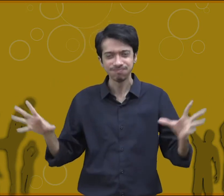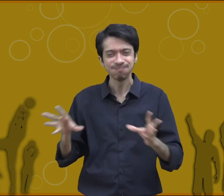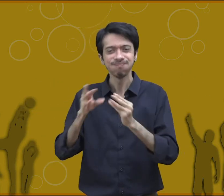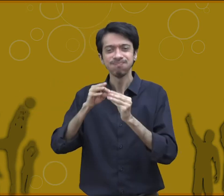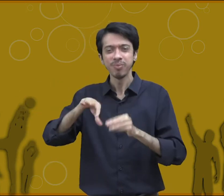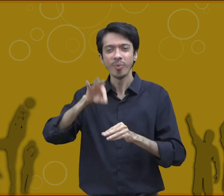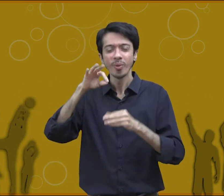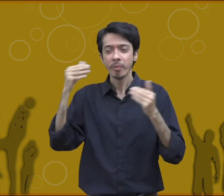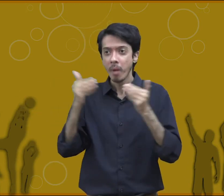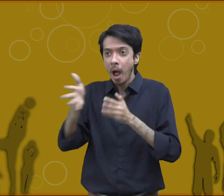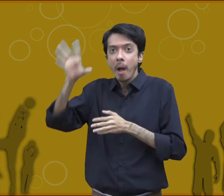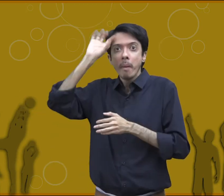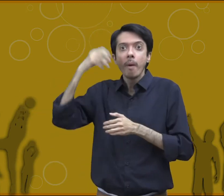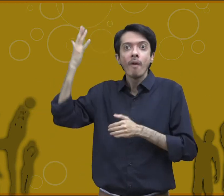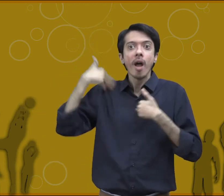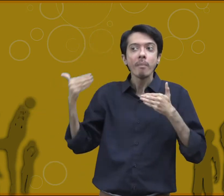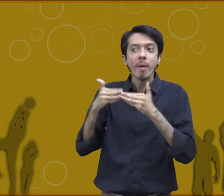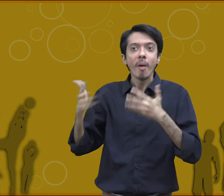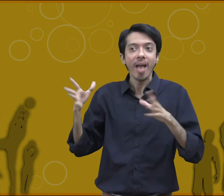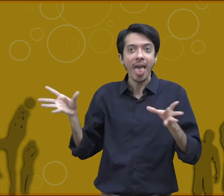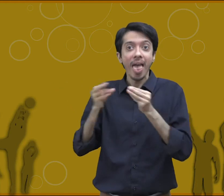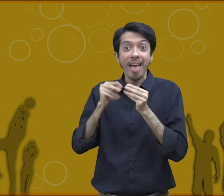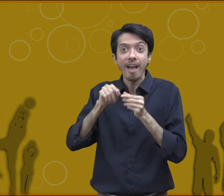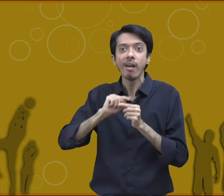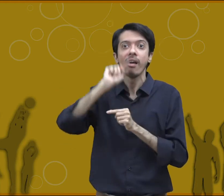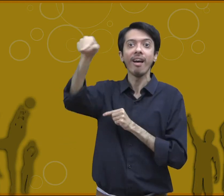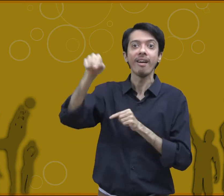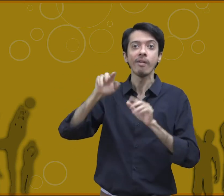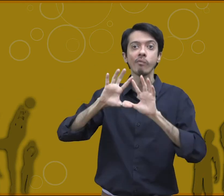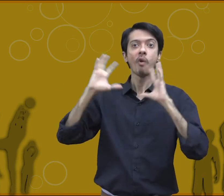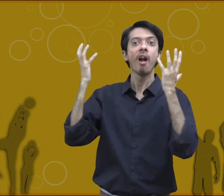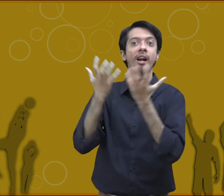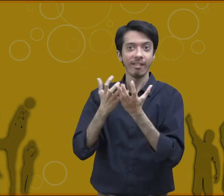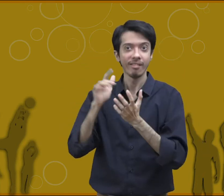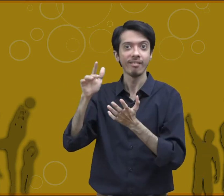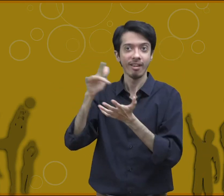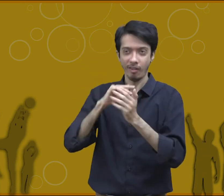they can recognize them and if they go to play in the international level they play as one